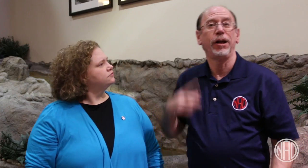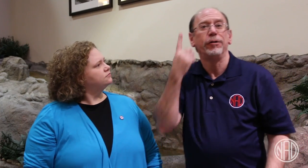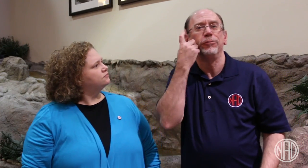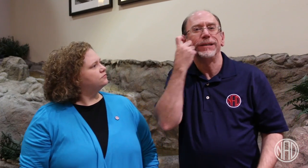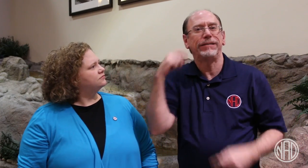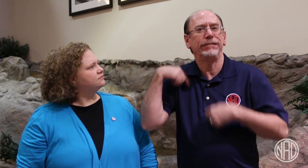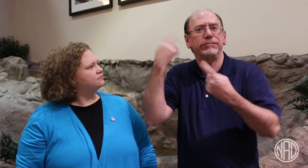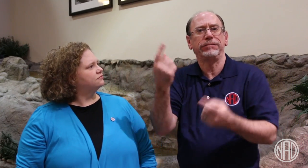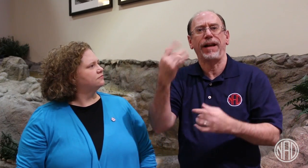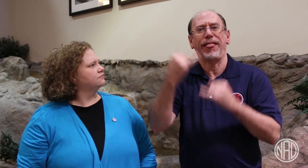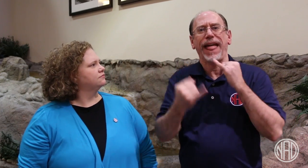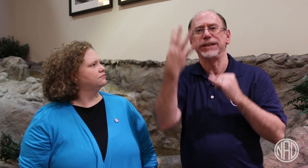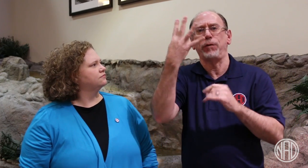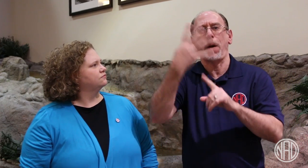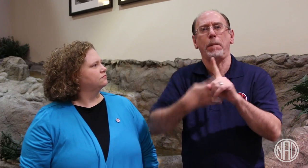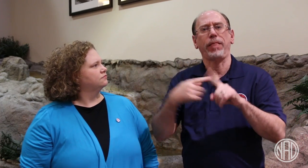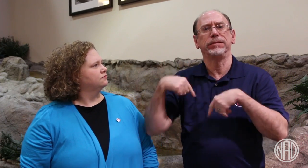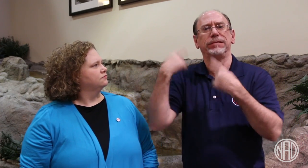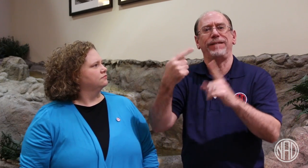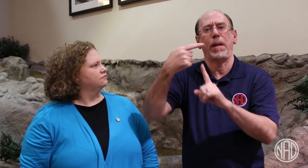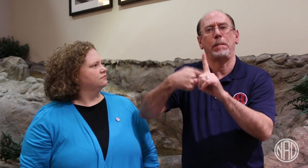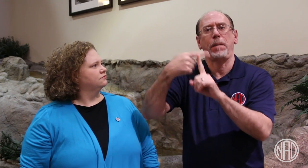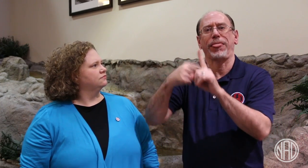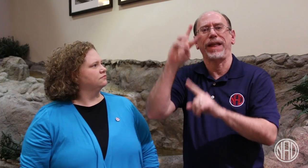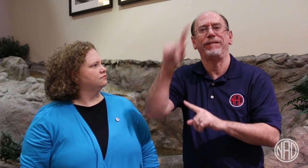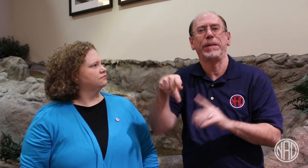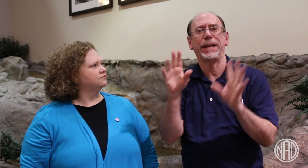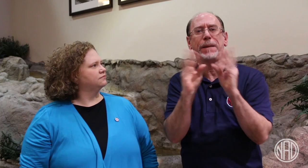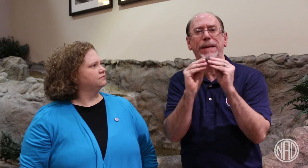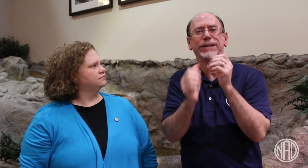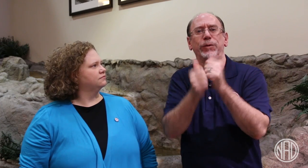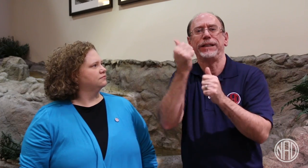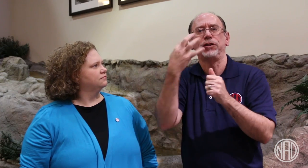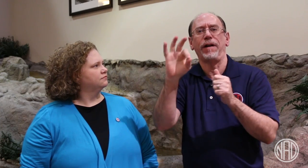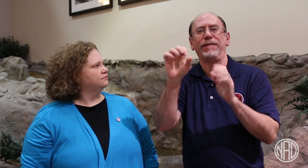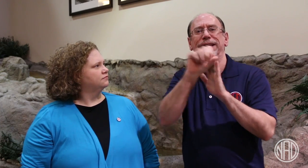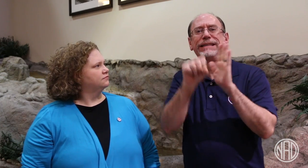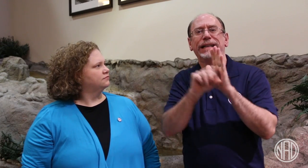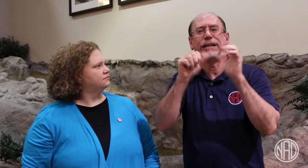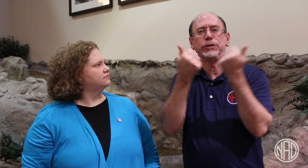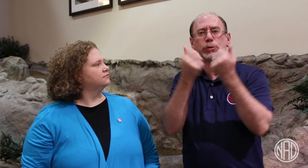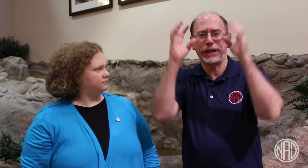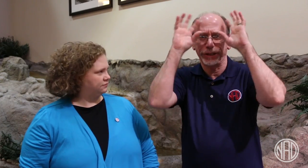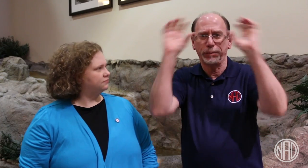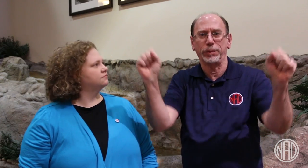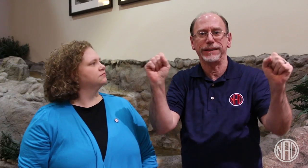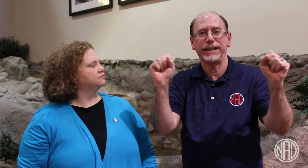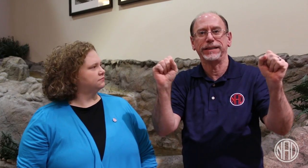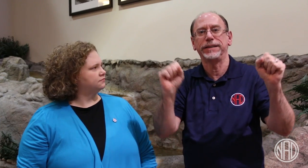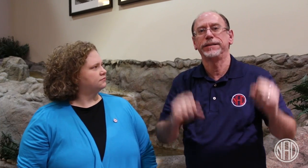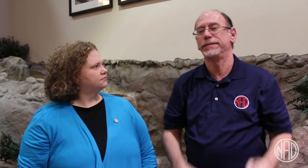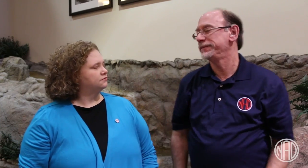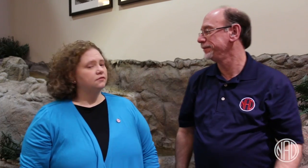In the past four months, we've been having monthly VP meetings with the State Association Presidents.